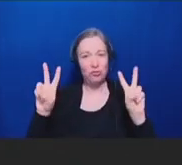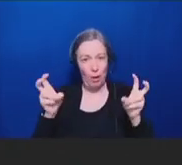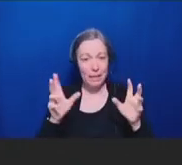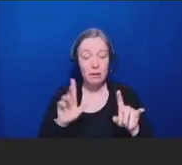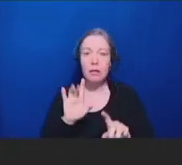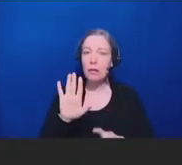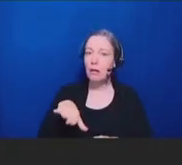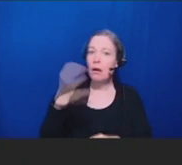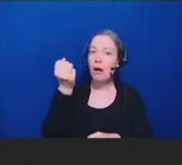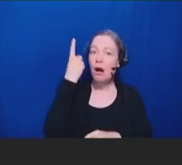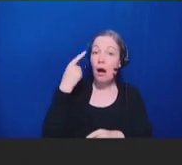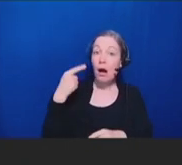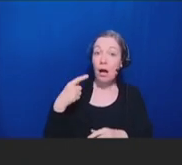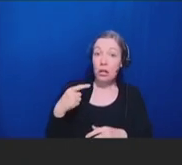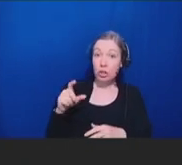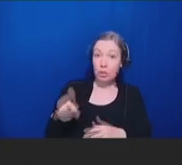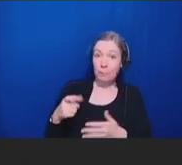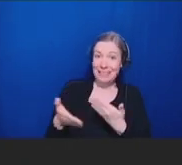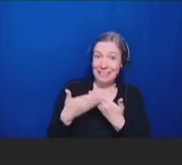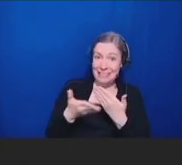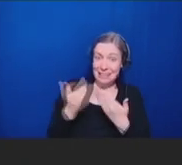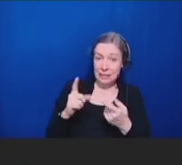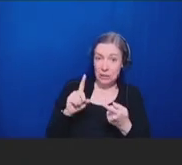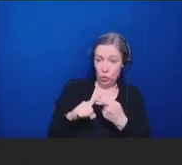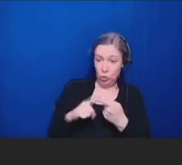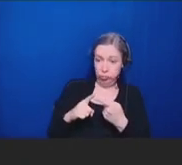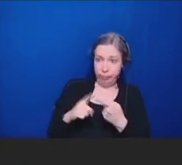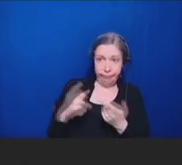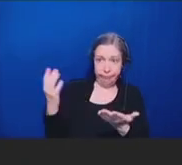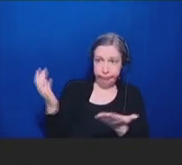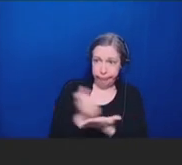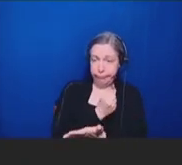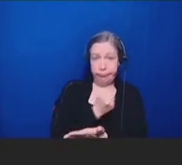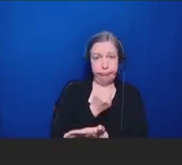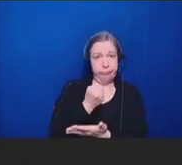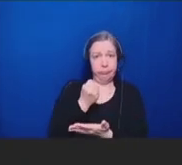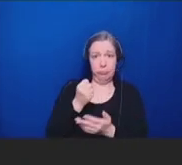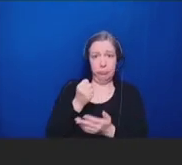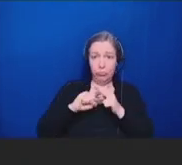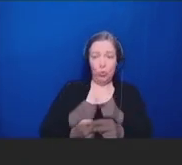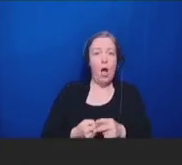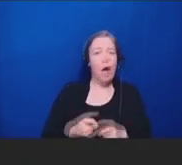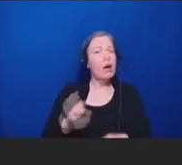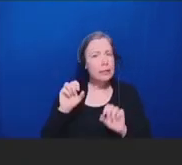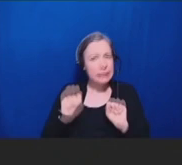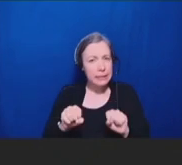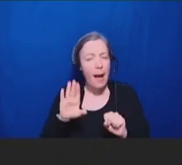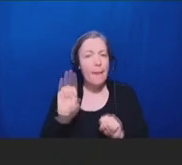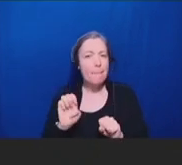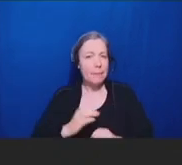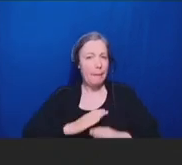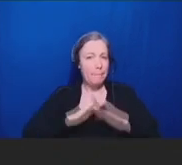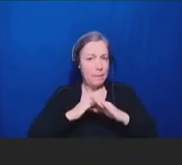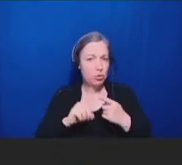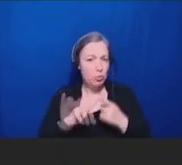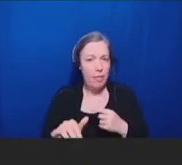going to be things that should be relatively easy to implement because that can be [unintelligible] to implement many things. So, first off, if you can do anything, if you remember anything